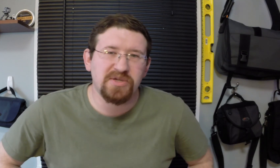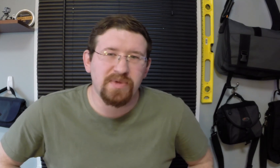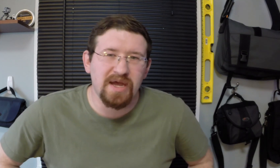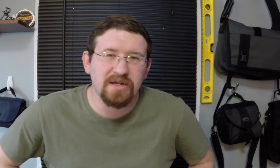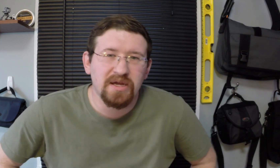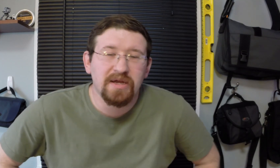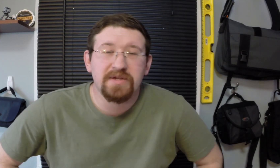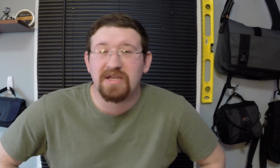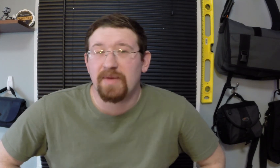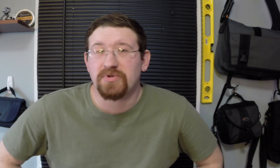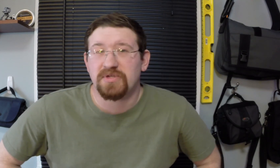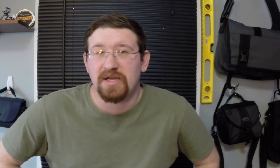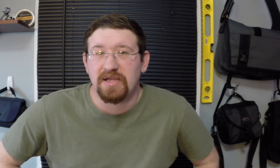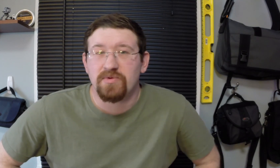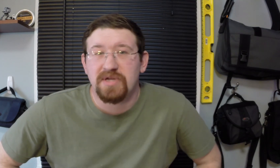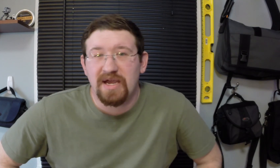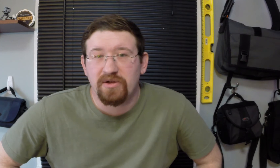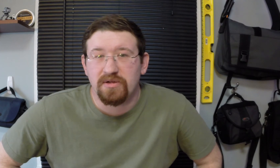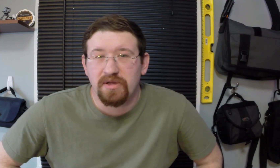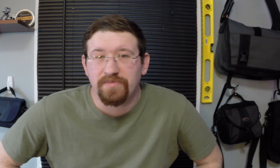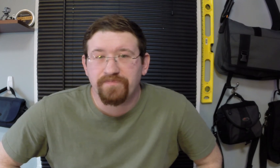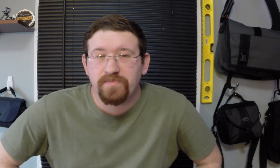to be able to capture sign language accurately